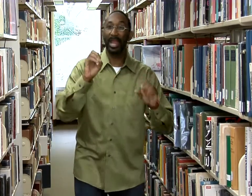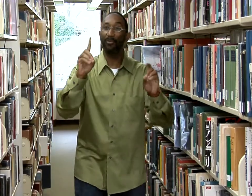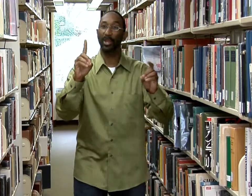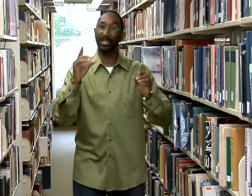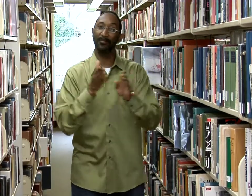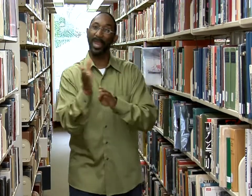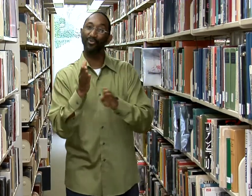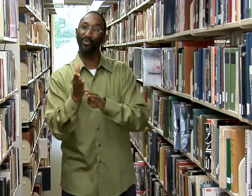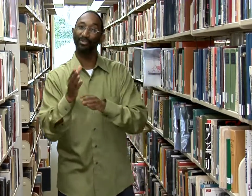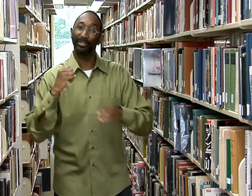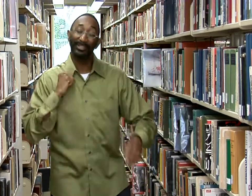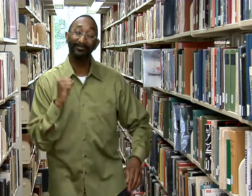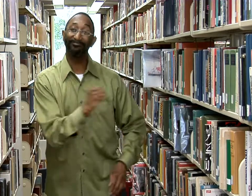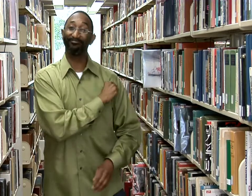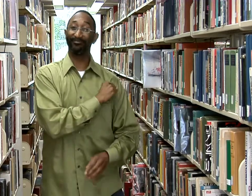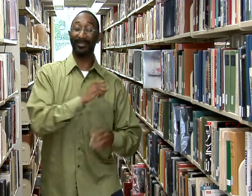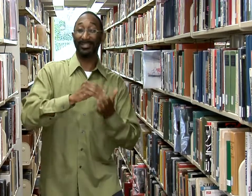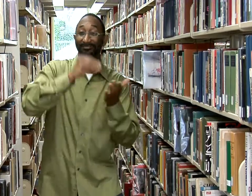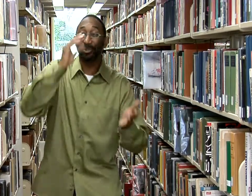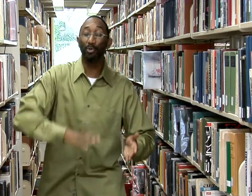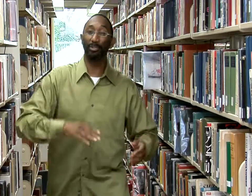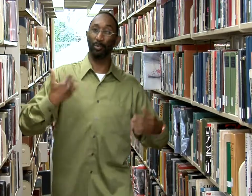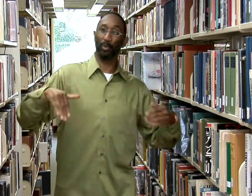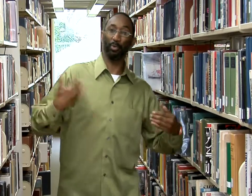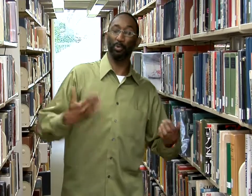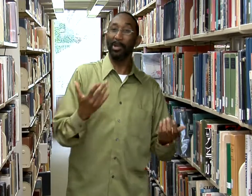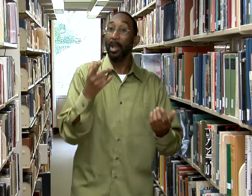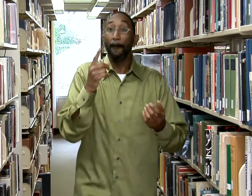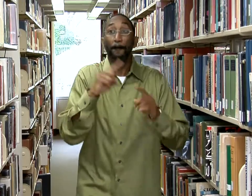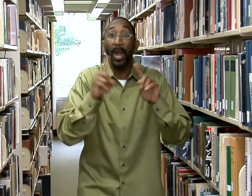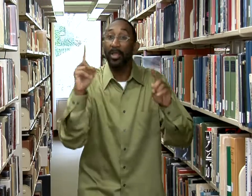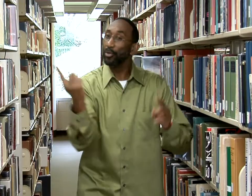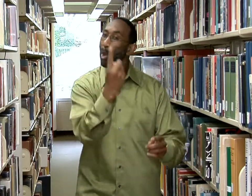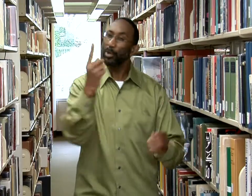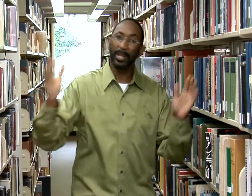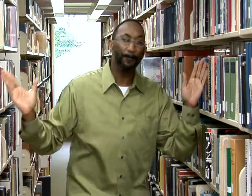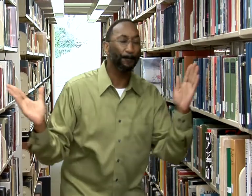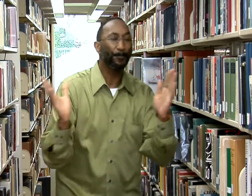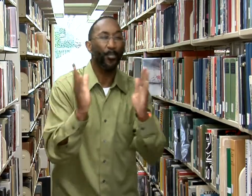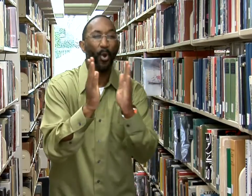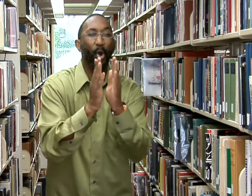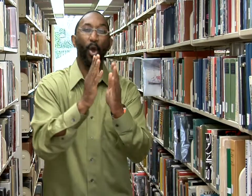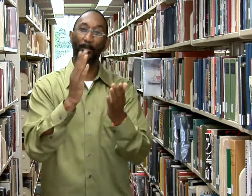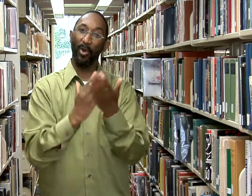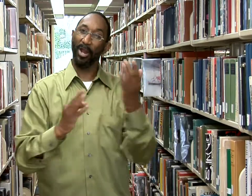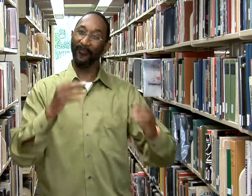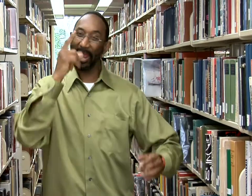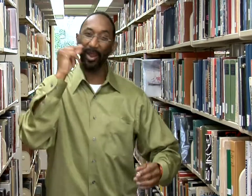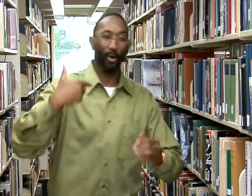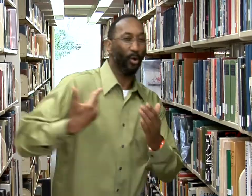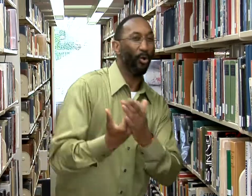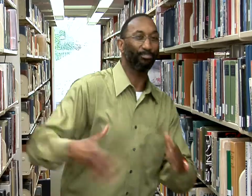which supports Education majors and faculty -- but it's only a small part of Gallaudet's